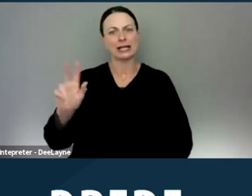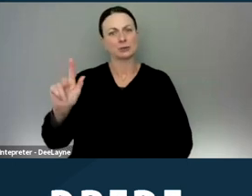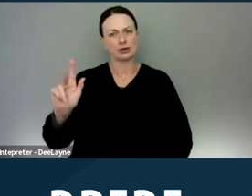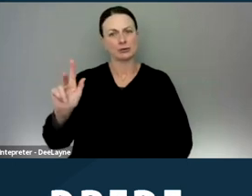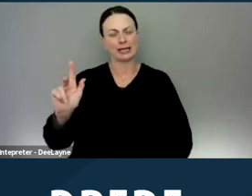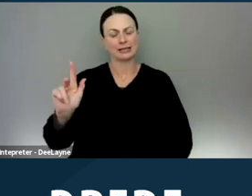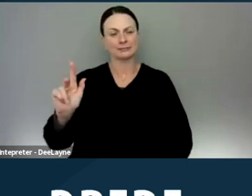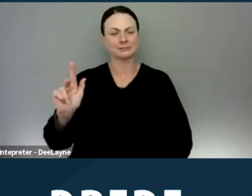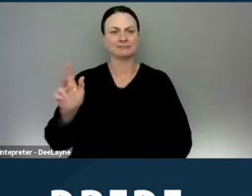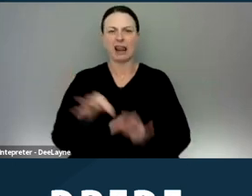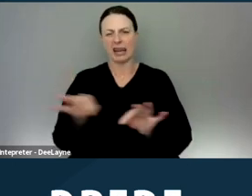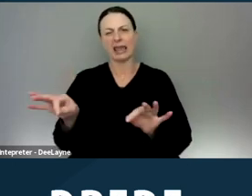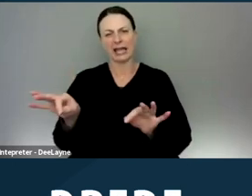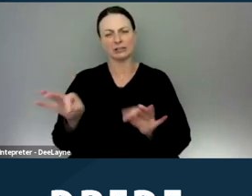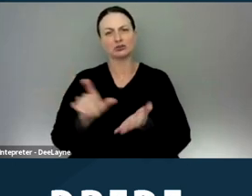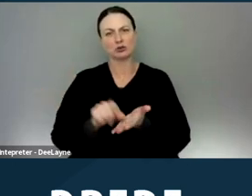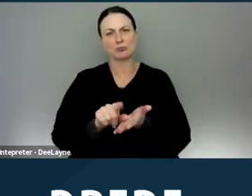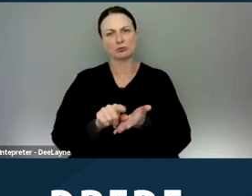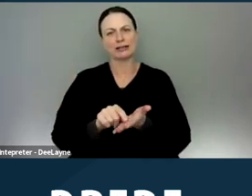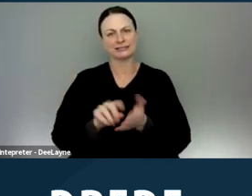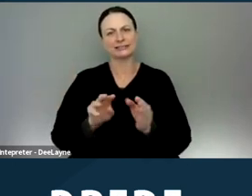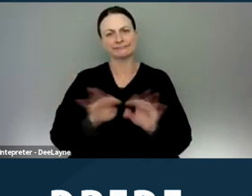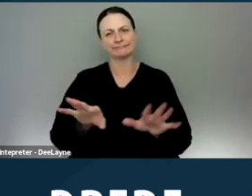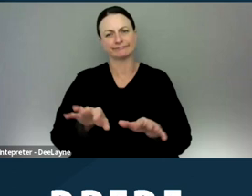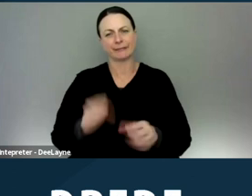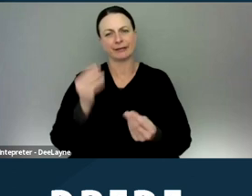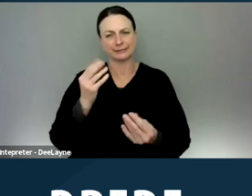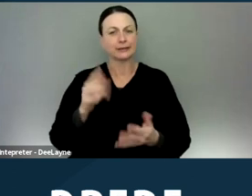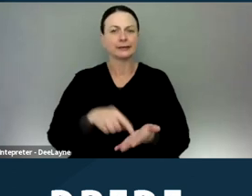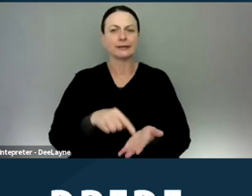I provide a link to the press release there. I believe also that one was settled.